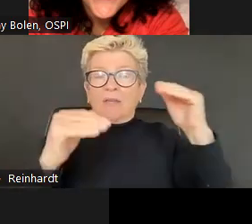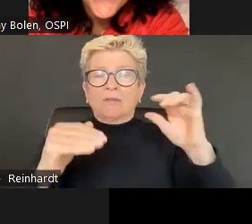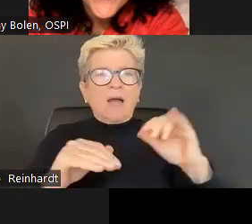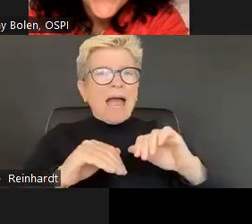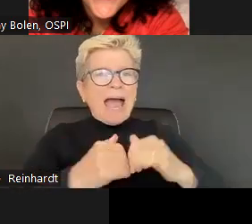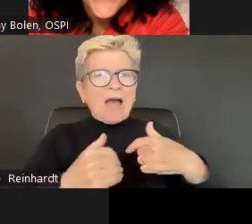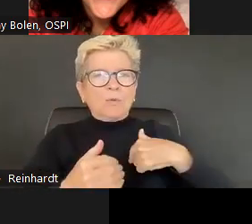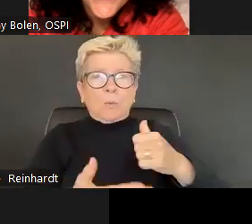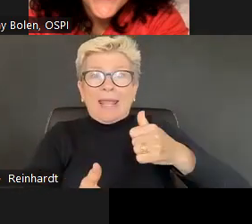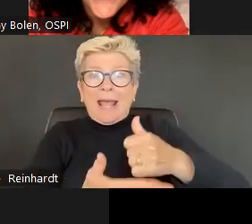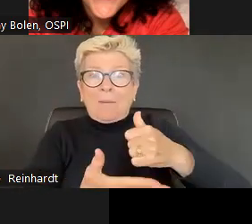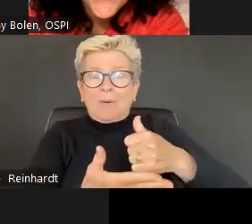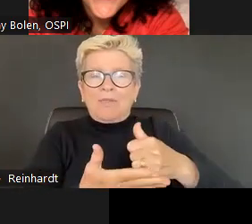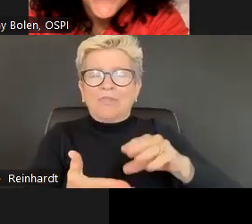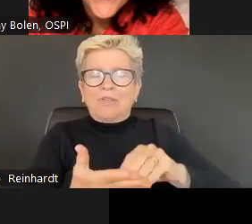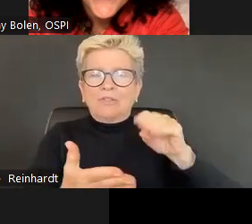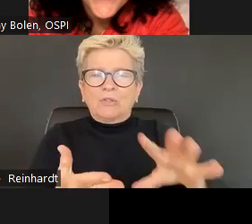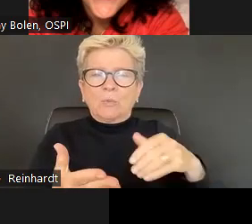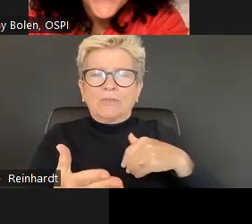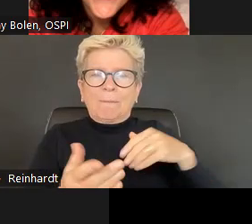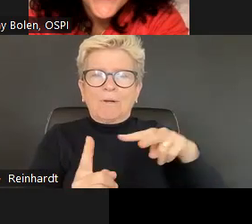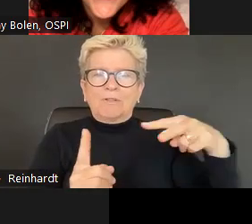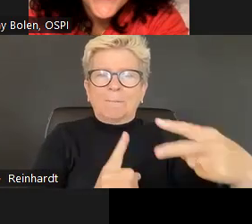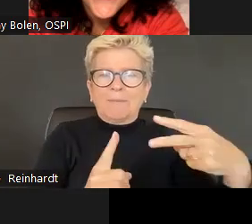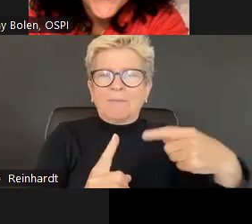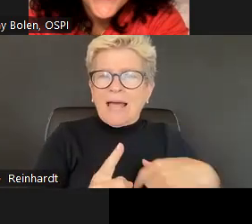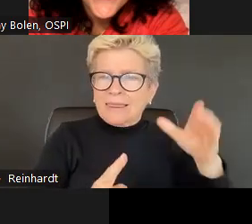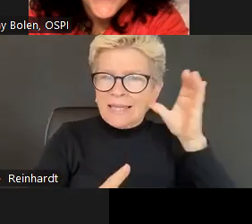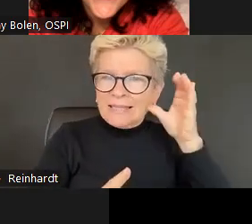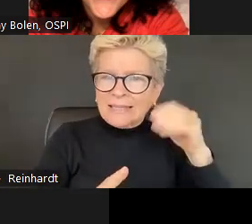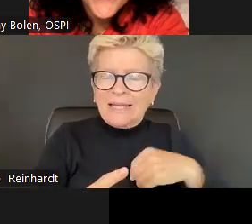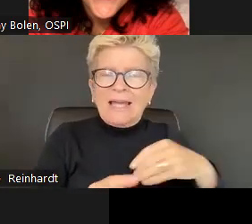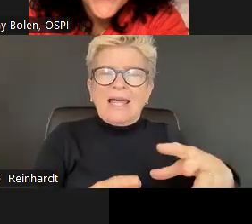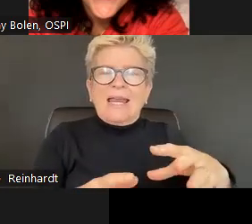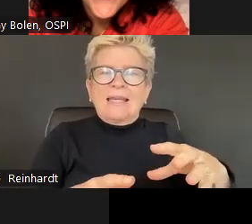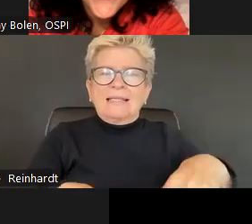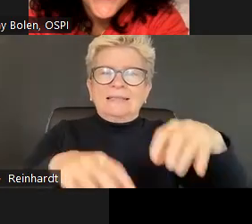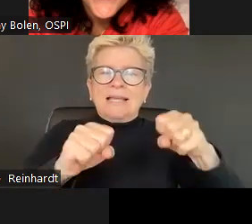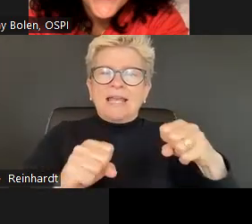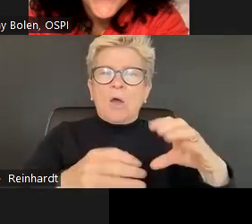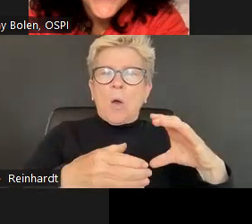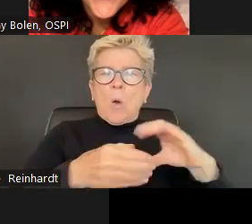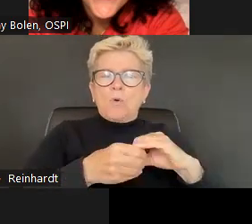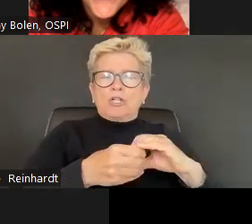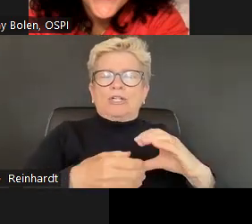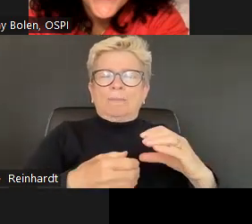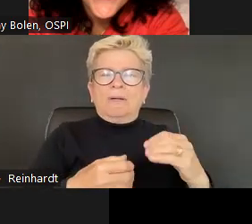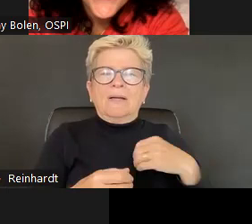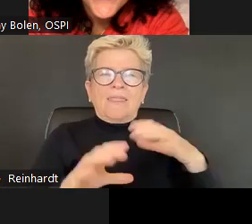And so it's really important to think about then how are we framing these in the context of helping kids understand the social emotional skills that they're using and that we as adults are using too, right?